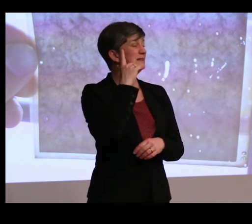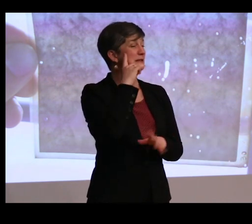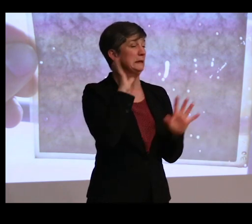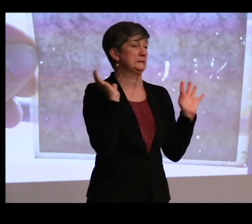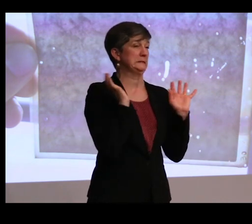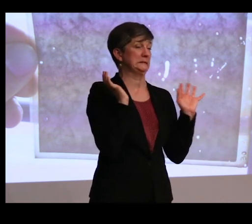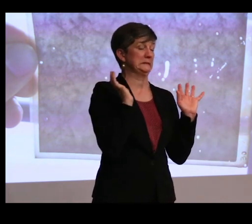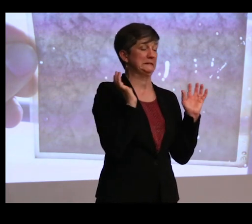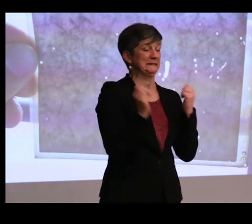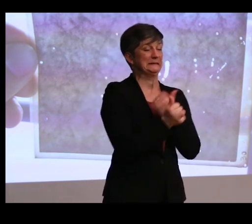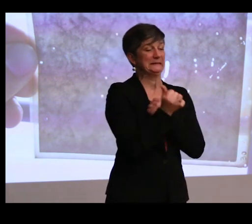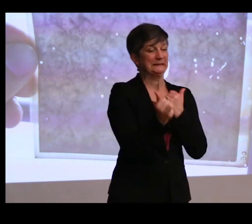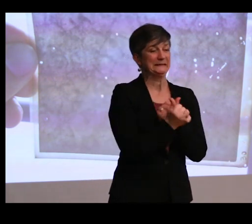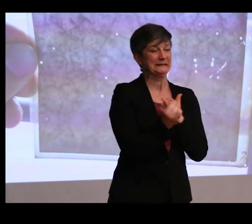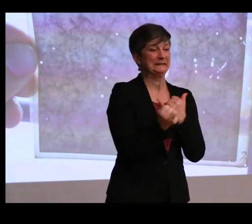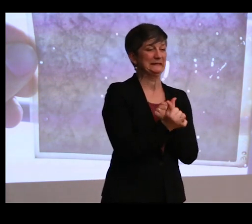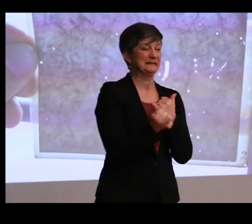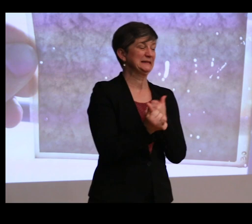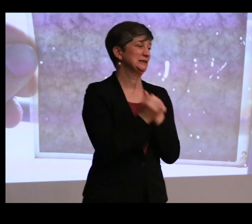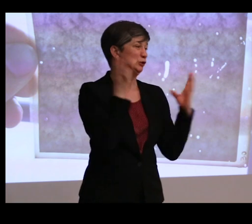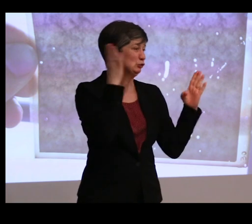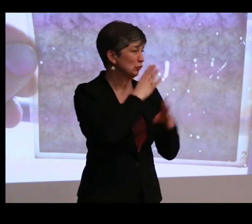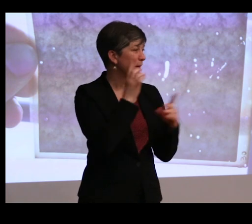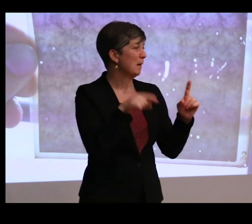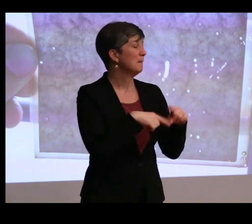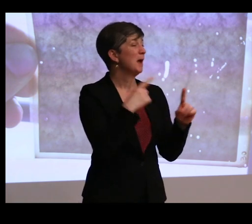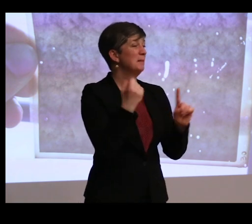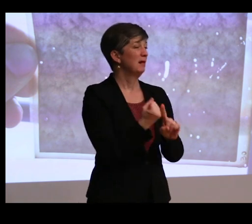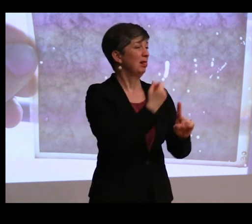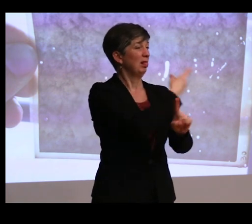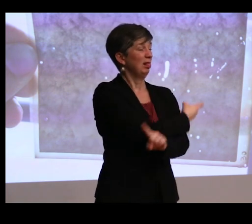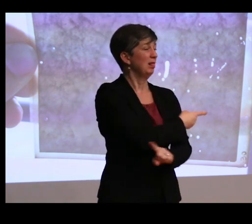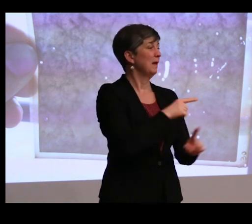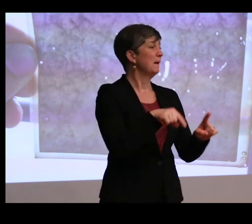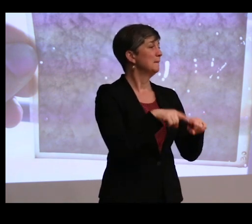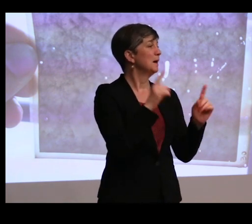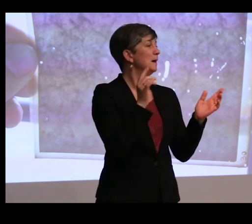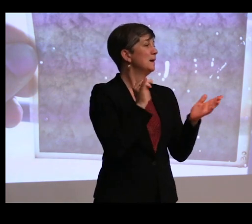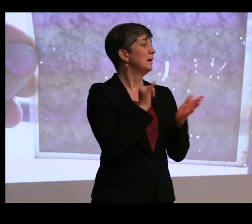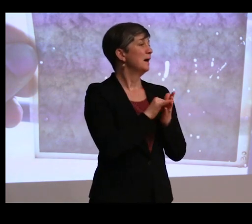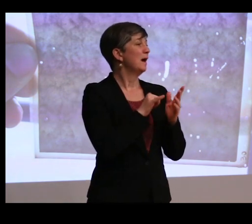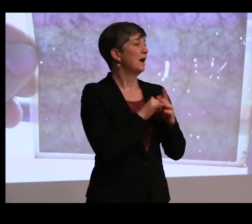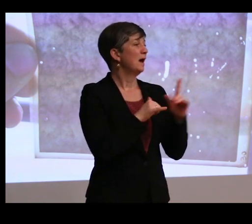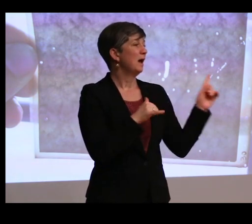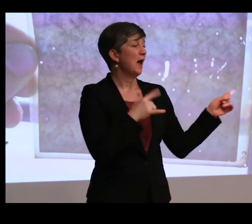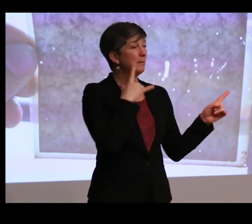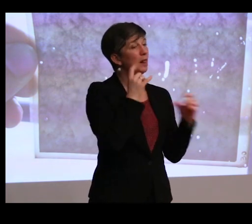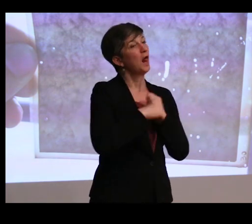and probably outside of your general expertise, and please bear with me. I'm obviously very long-winded, as you can tell.